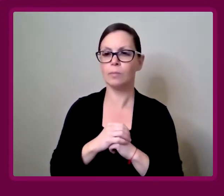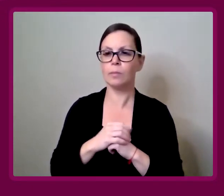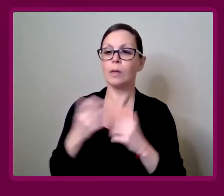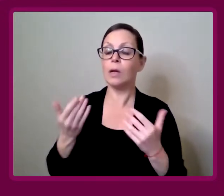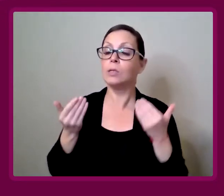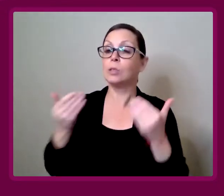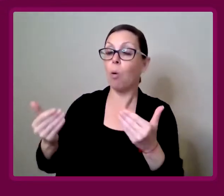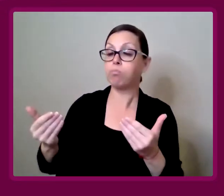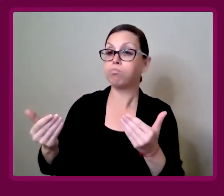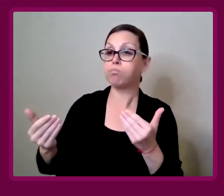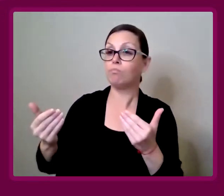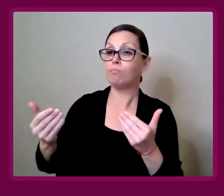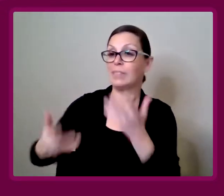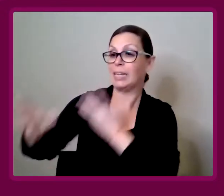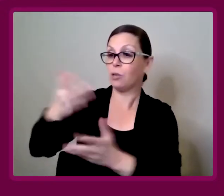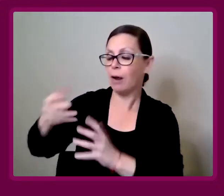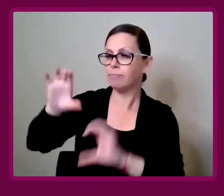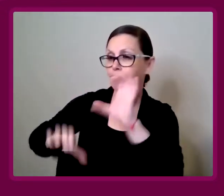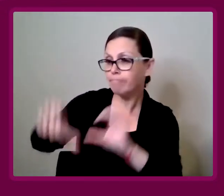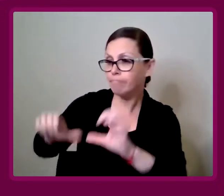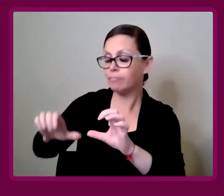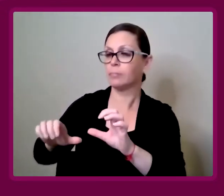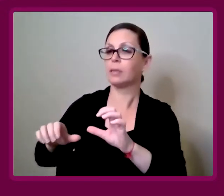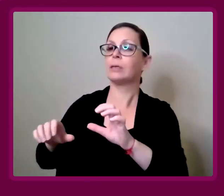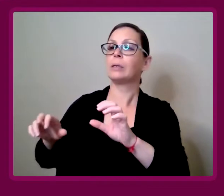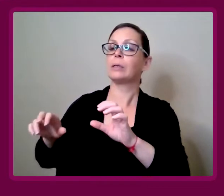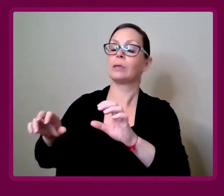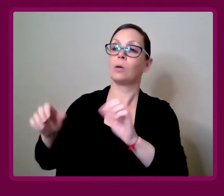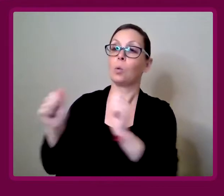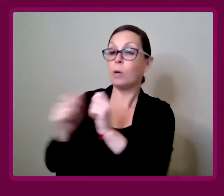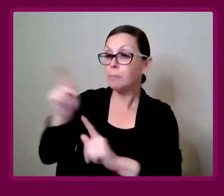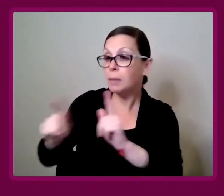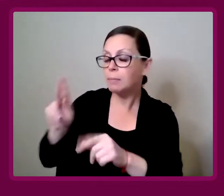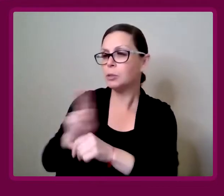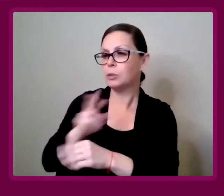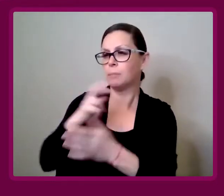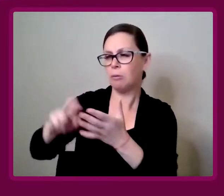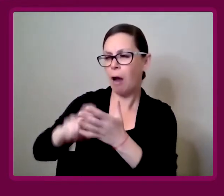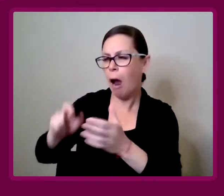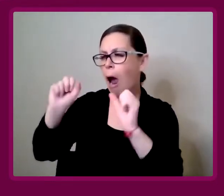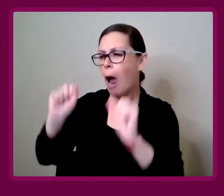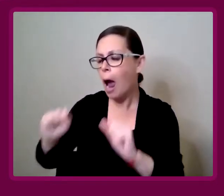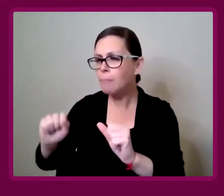Through speaking to so many people with my research, I've probably spoken to hundreds